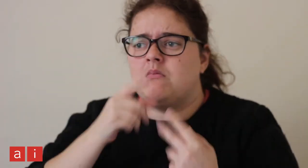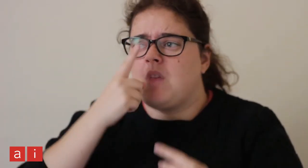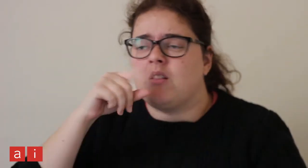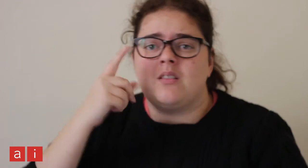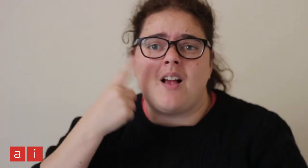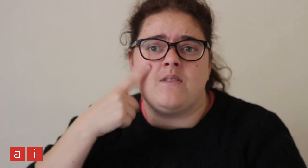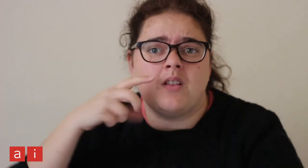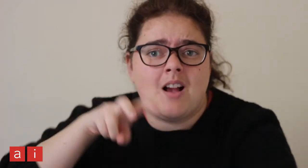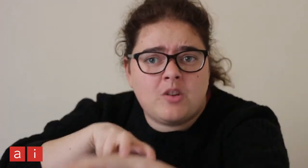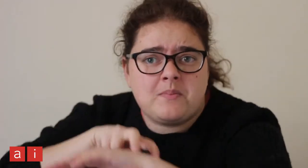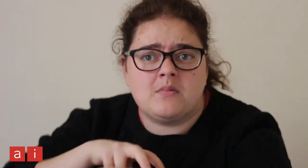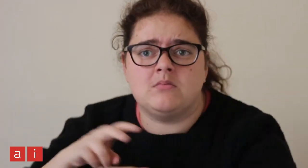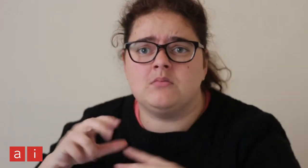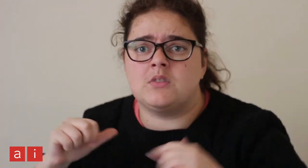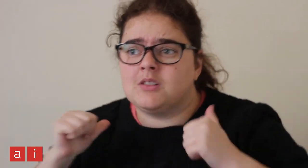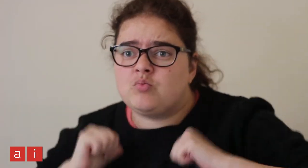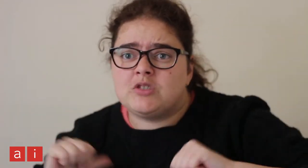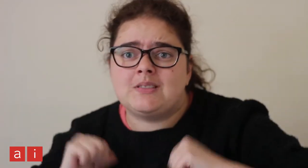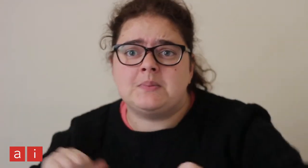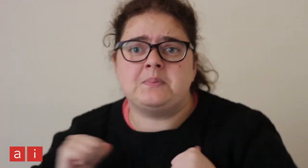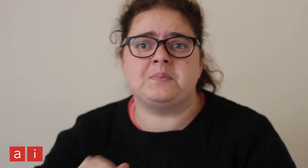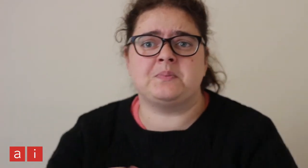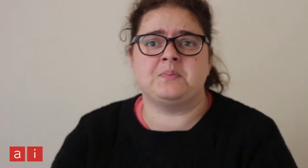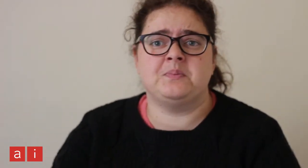You can try apprenticeships and traineeships.